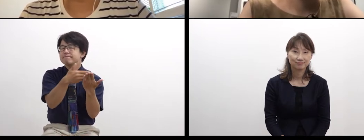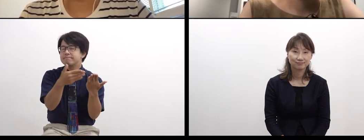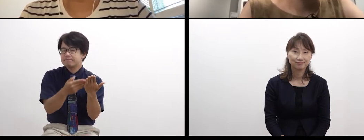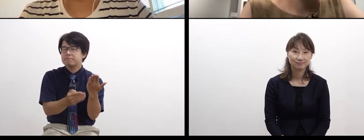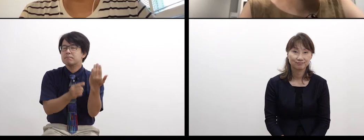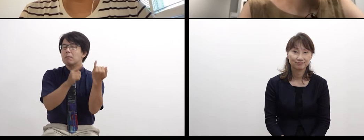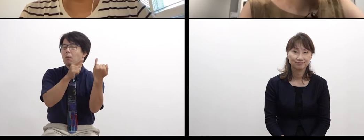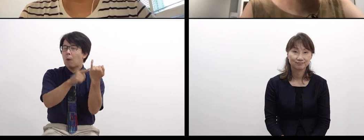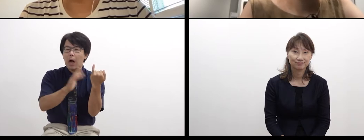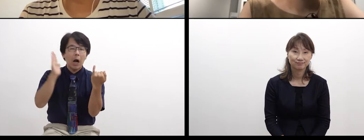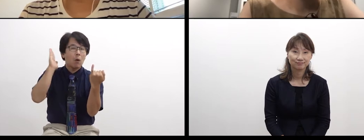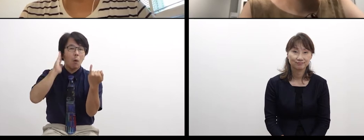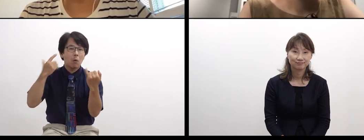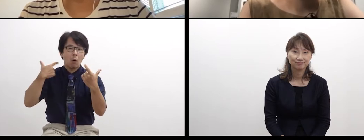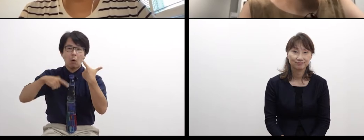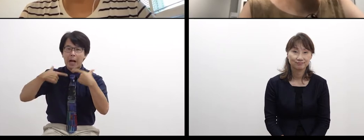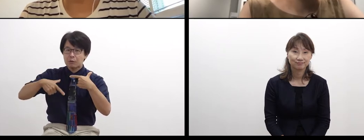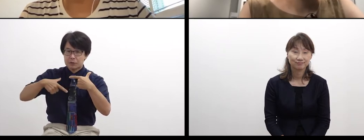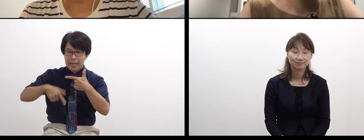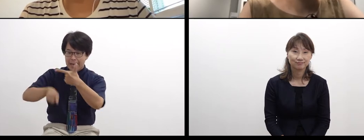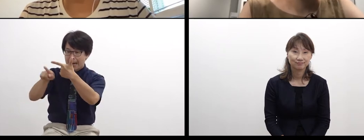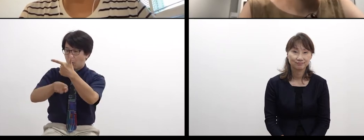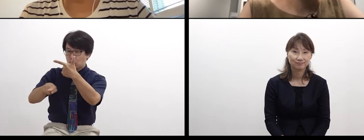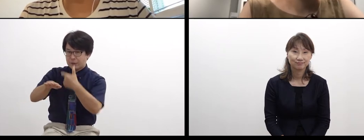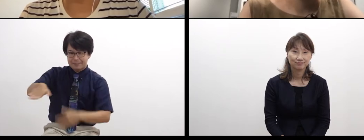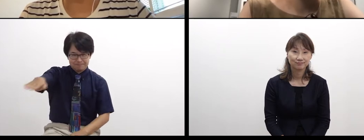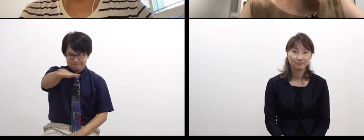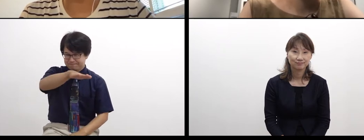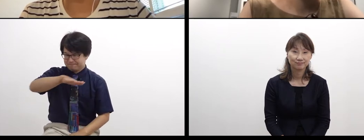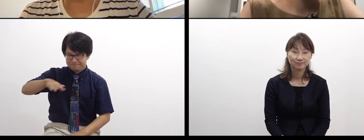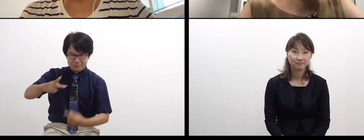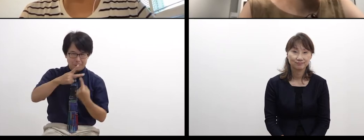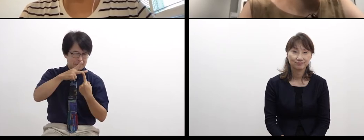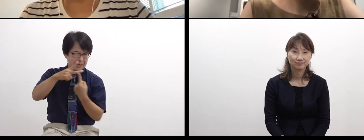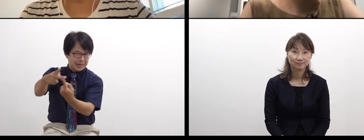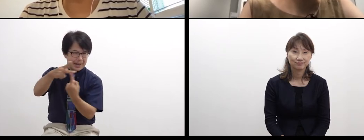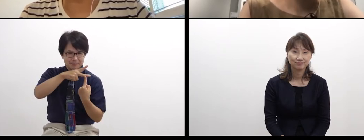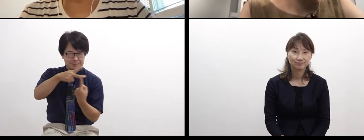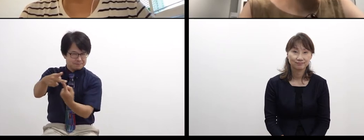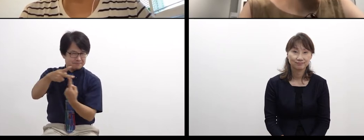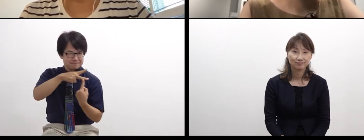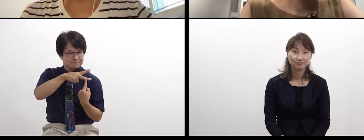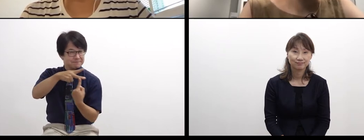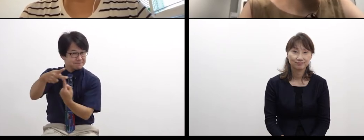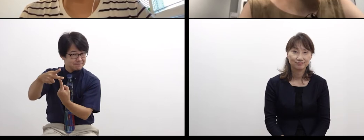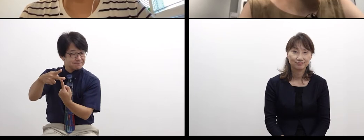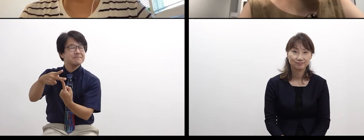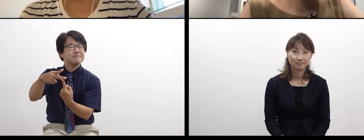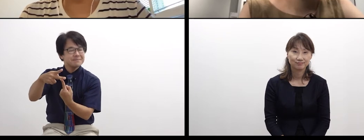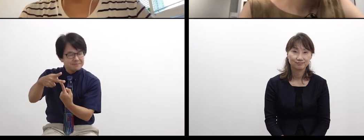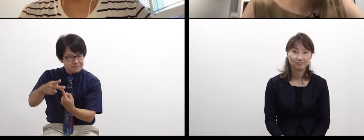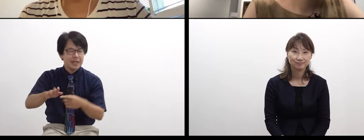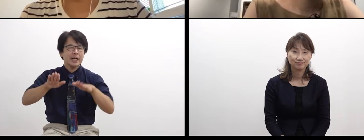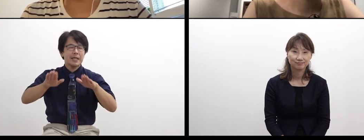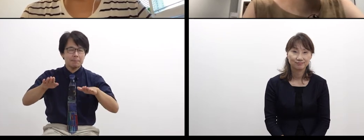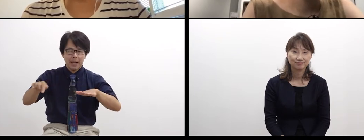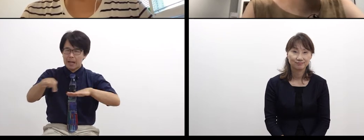and she is communicating with 6 deaf students